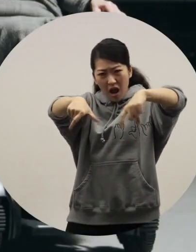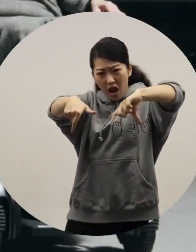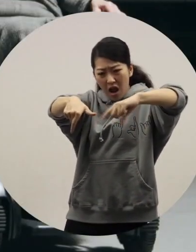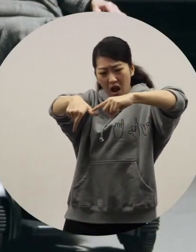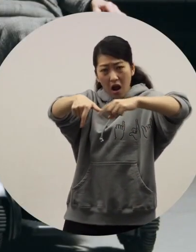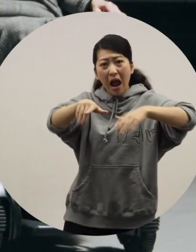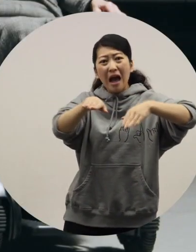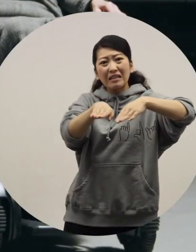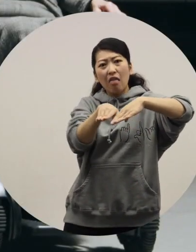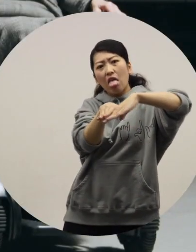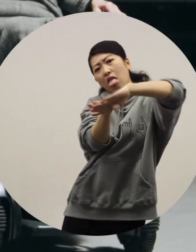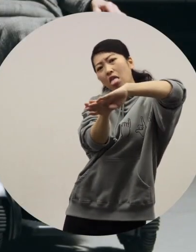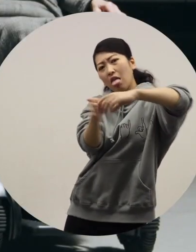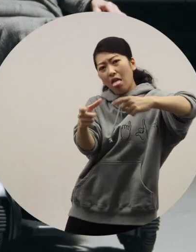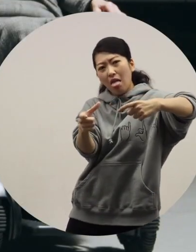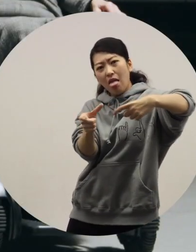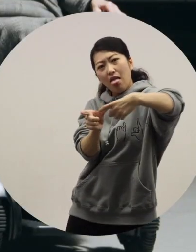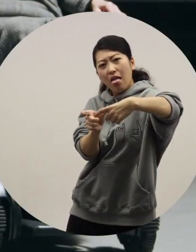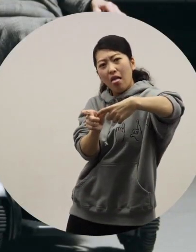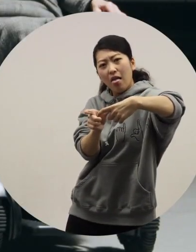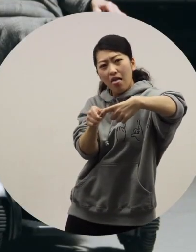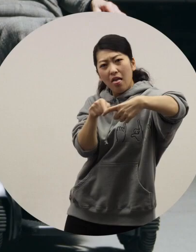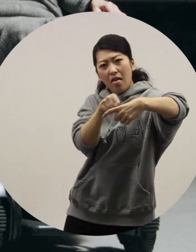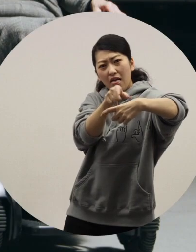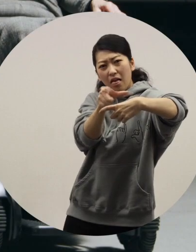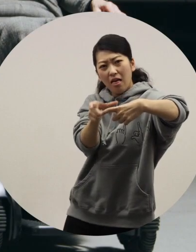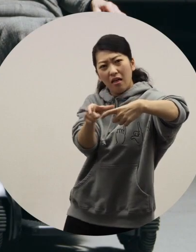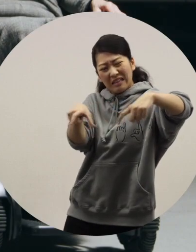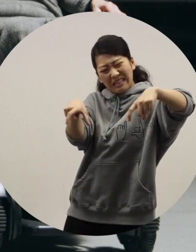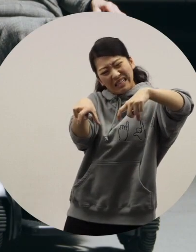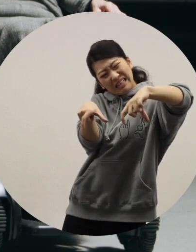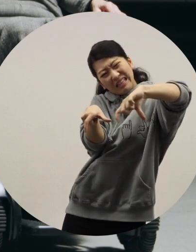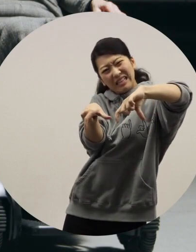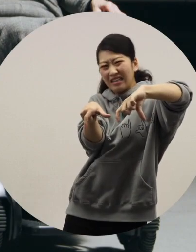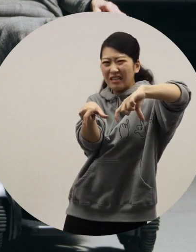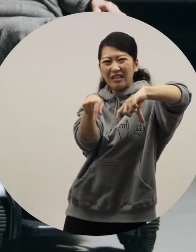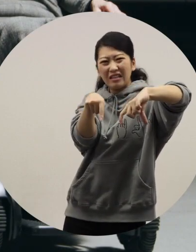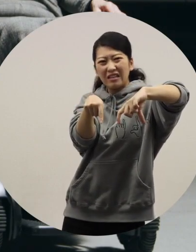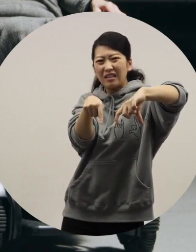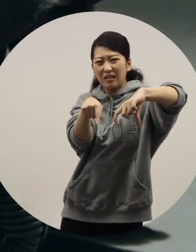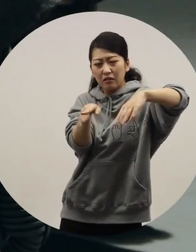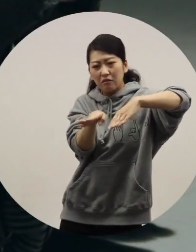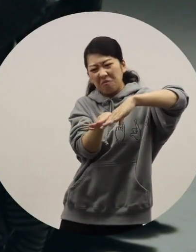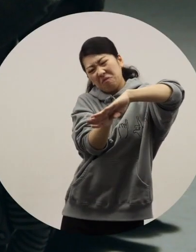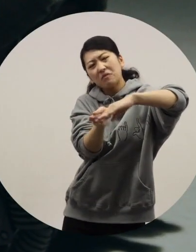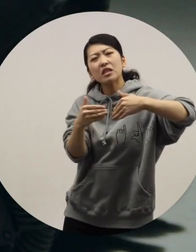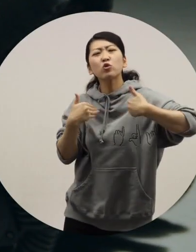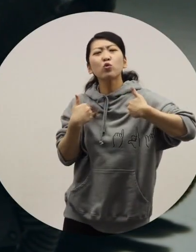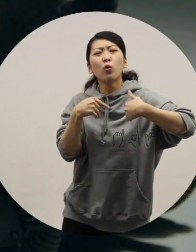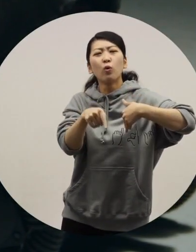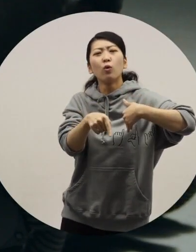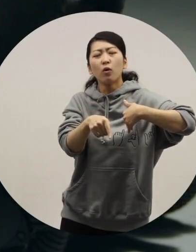we can take the turning circle into account. While you have to put your feet in an area that would prevent the turning movement of the wheels,